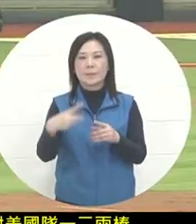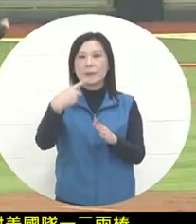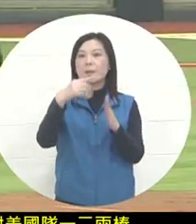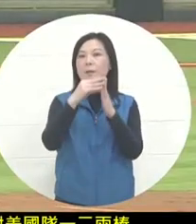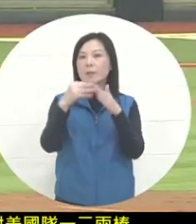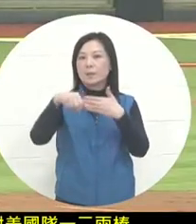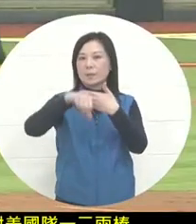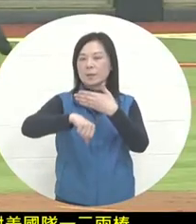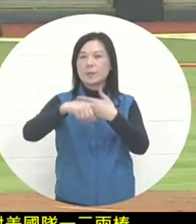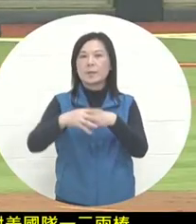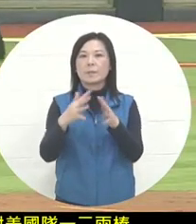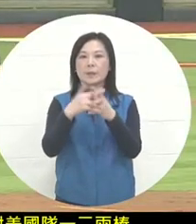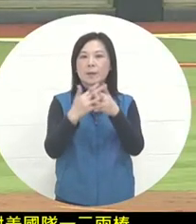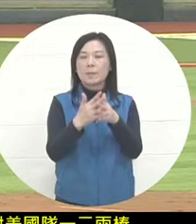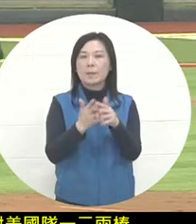a state of no outs, one and two bases.